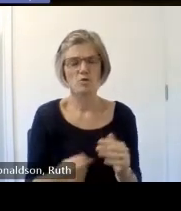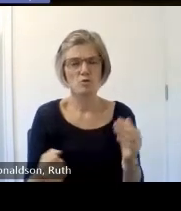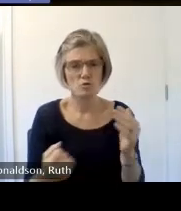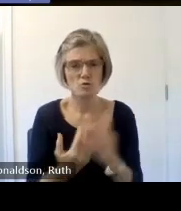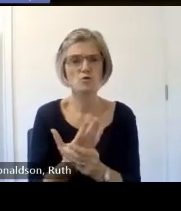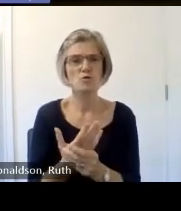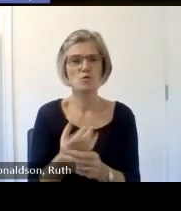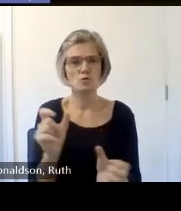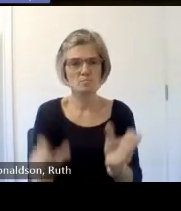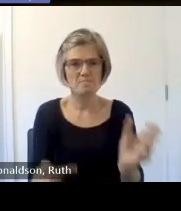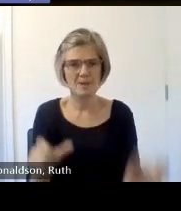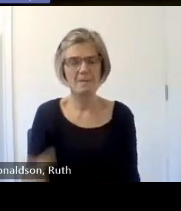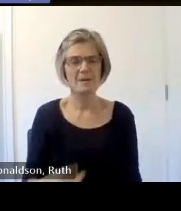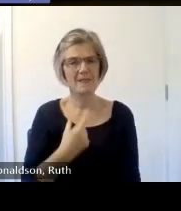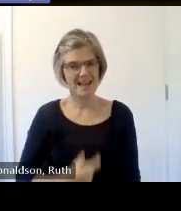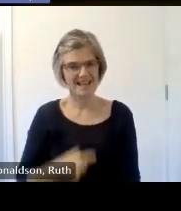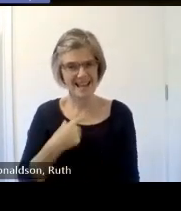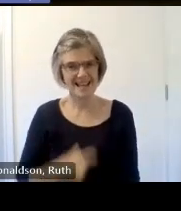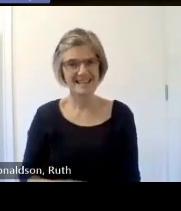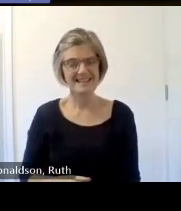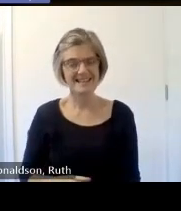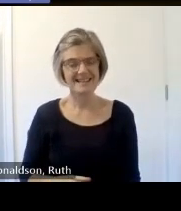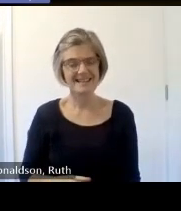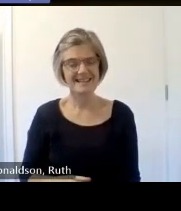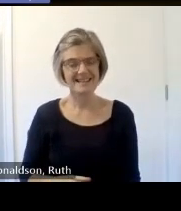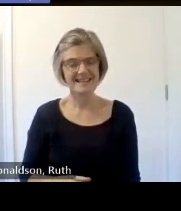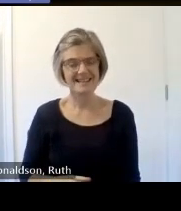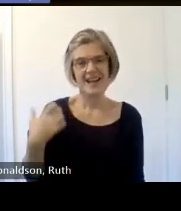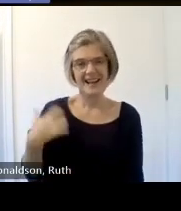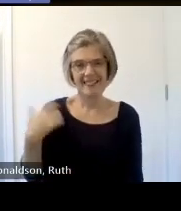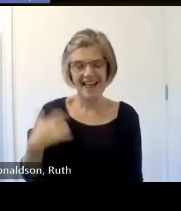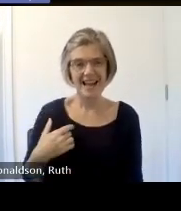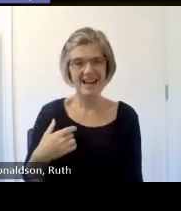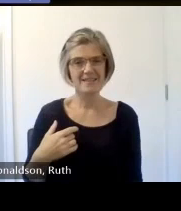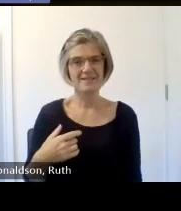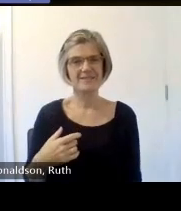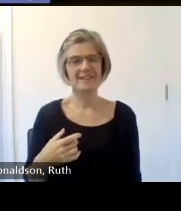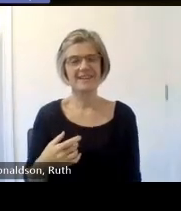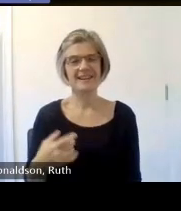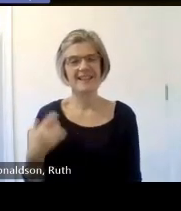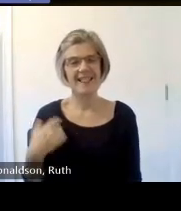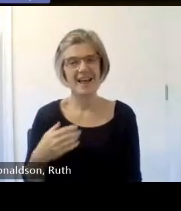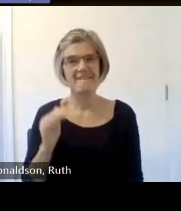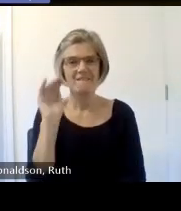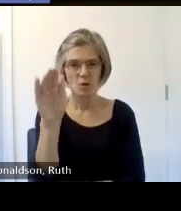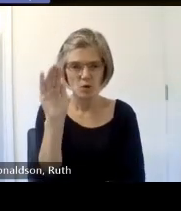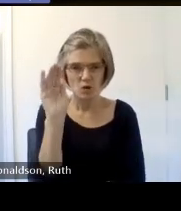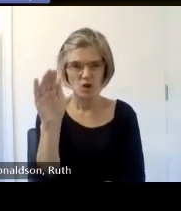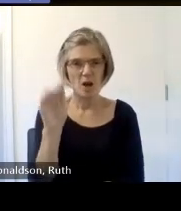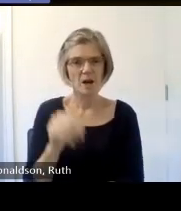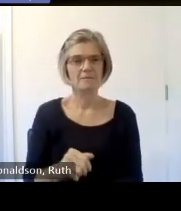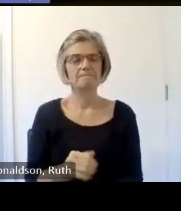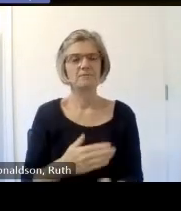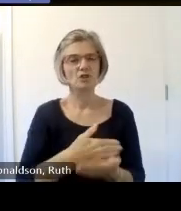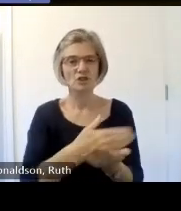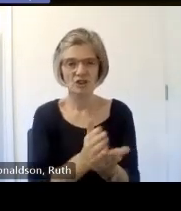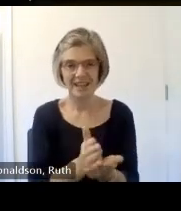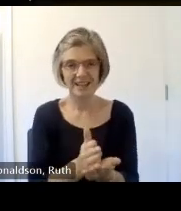oh I love this inclusive essential to life I love that one whoever put that to be shared everything